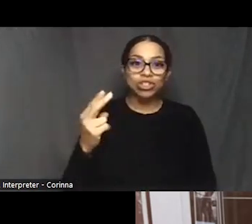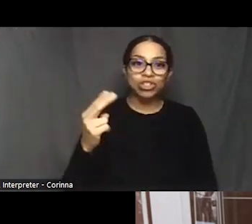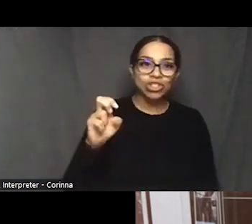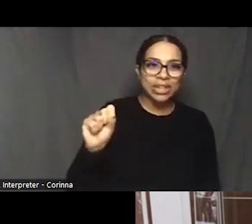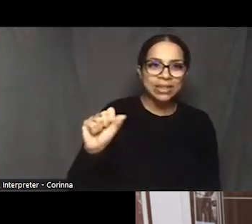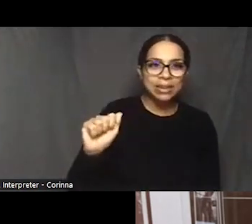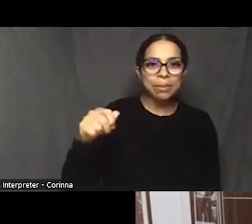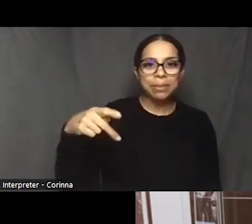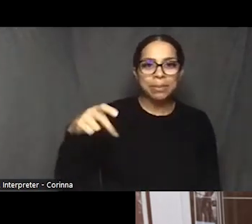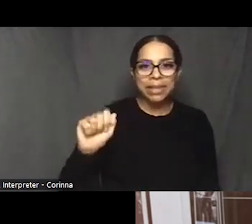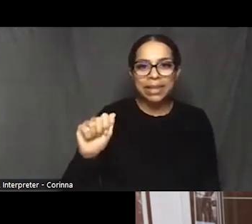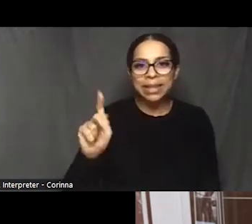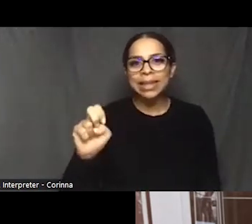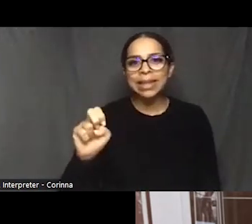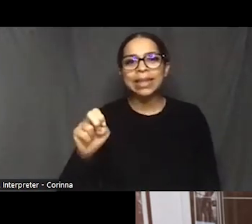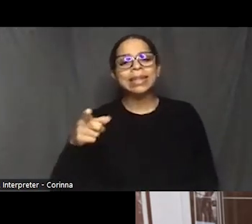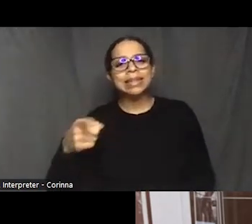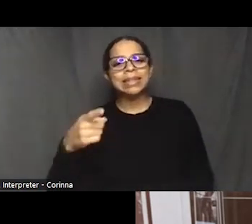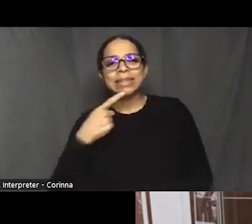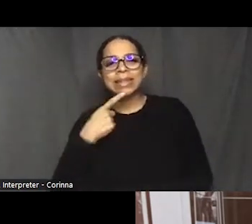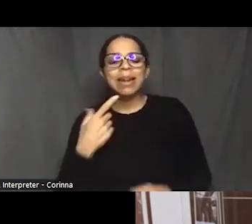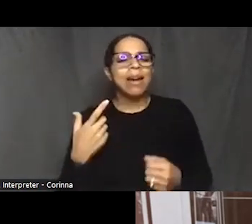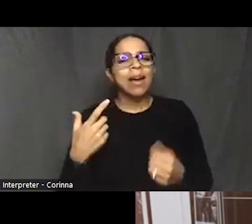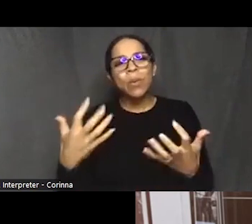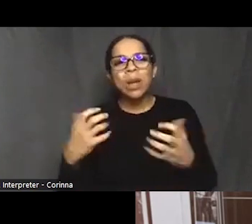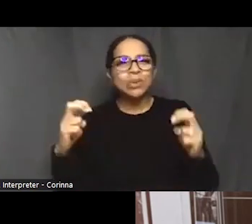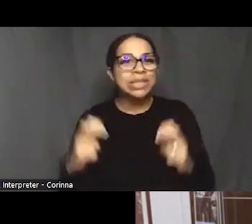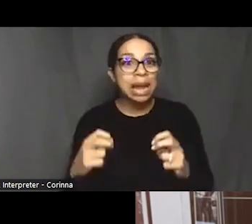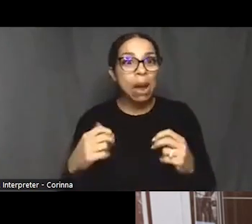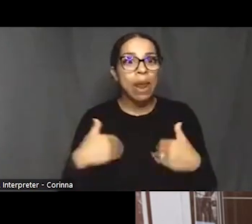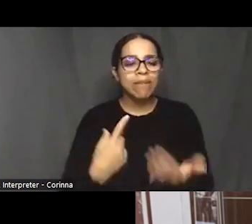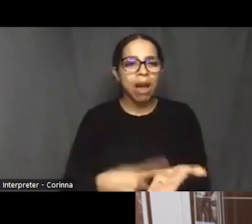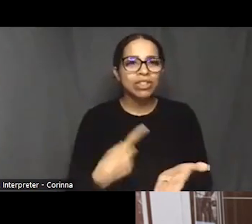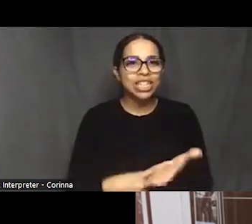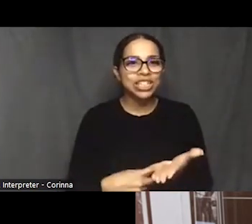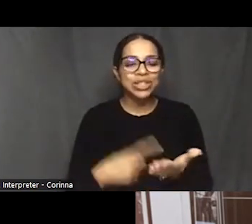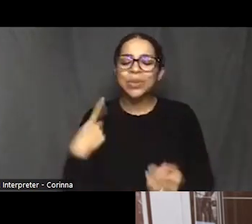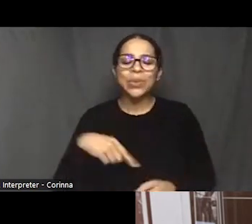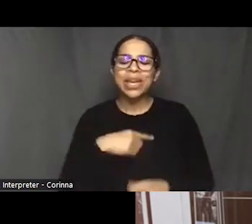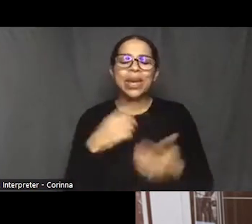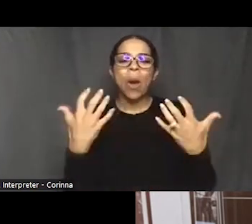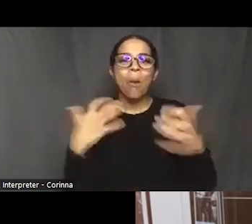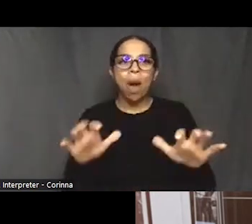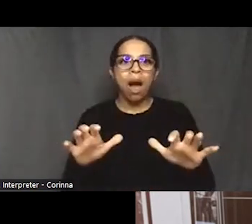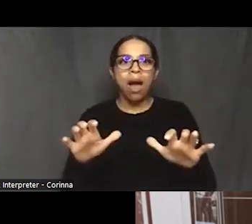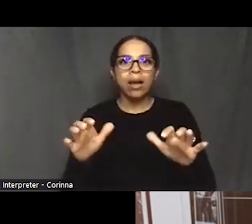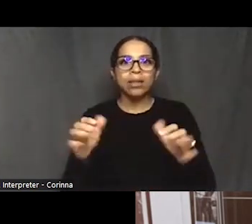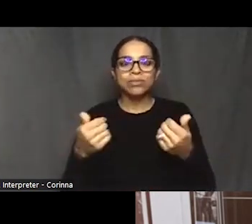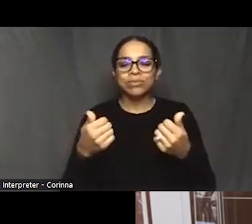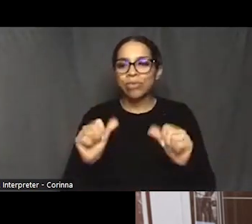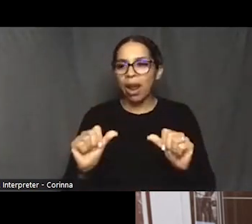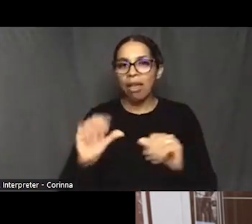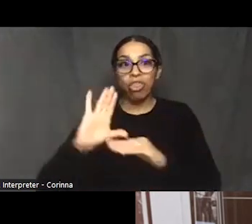did was instead of throwing him under the bus and slamming doors, I think we were able to open some doors and hopefully we can do some bridge